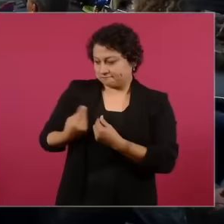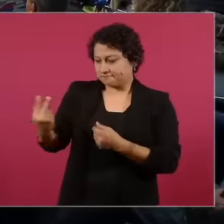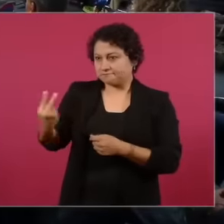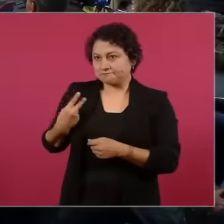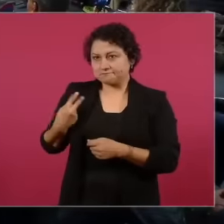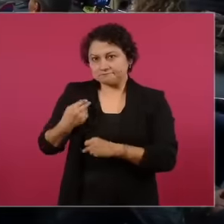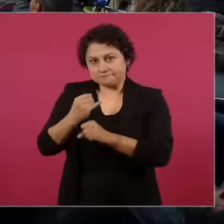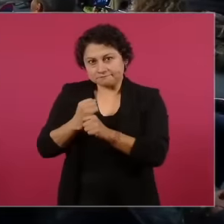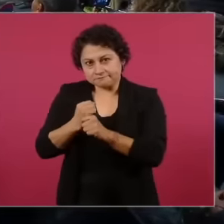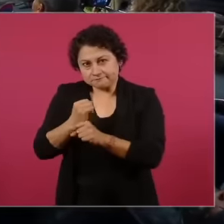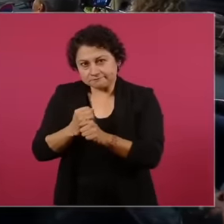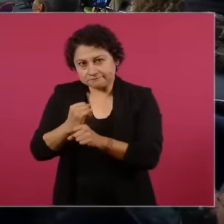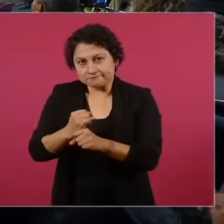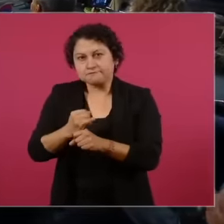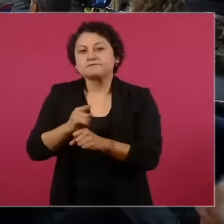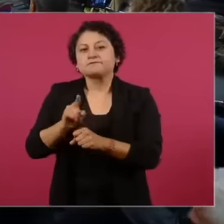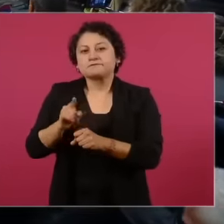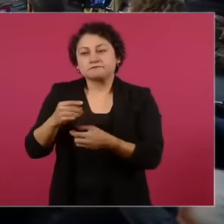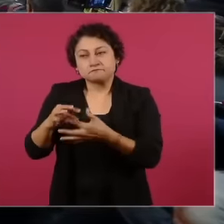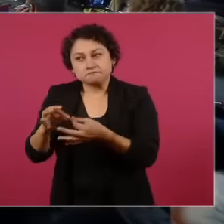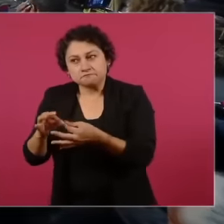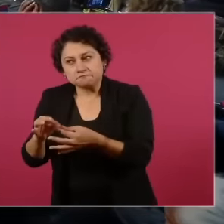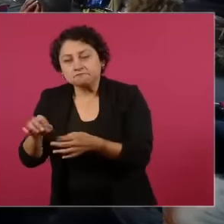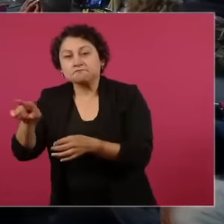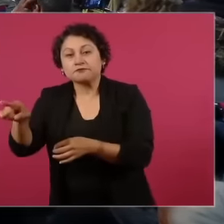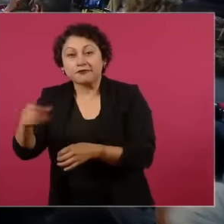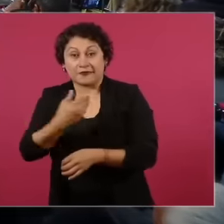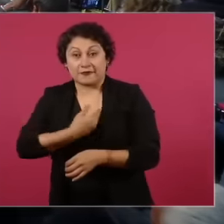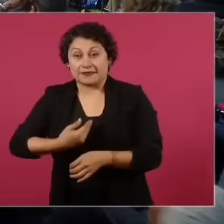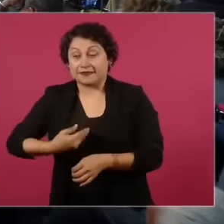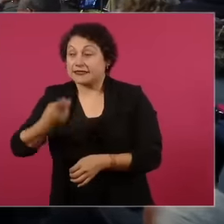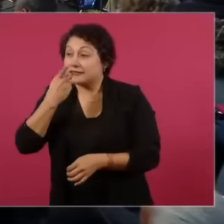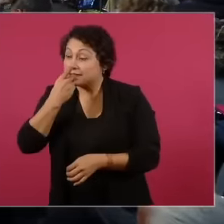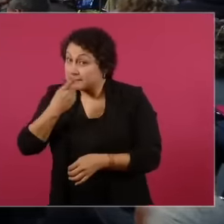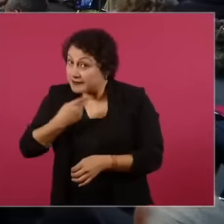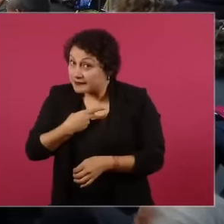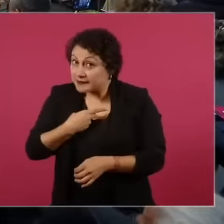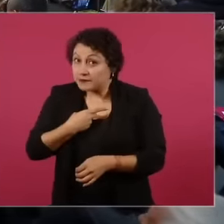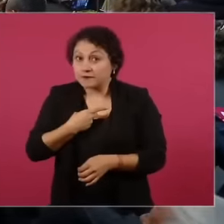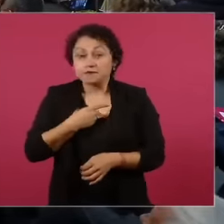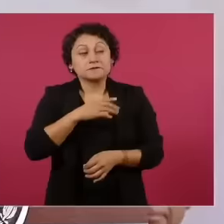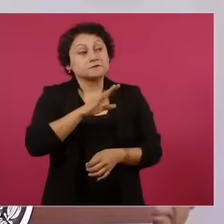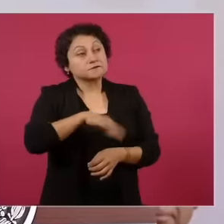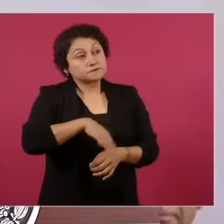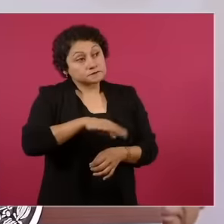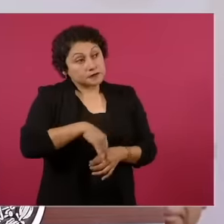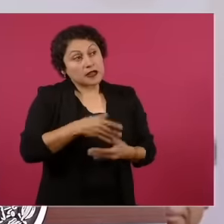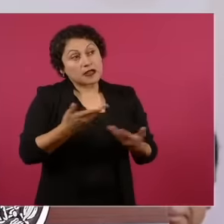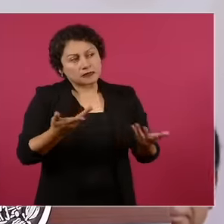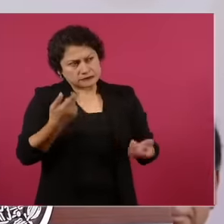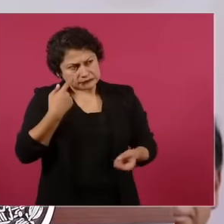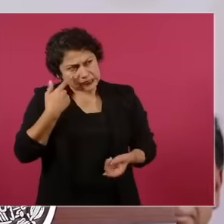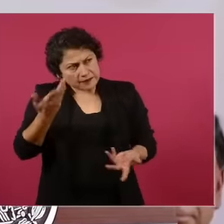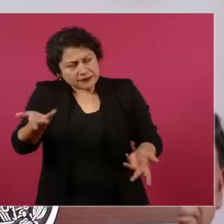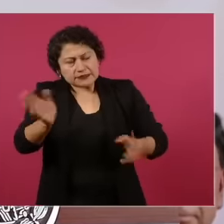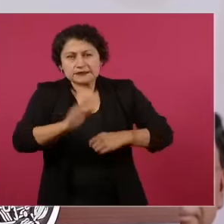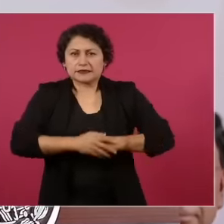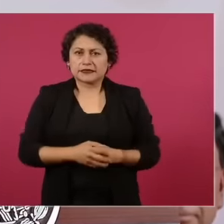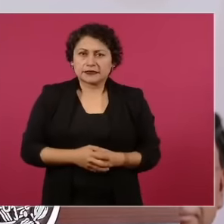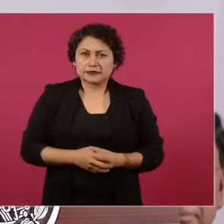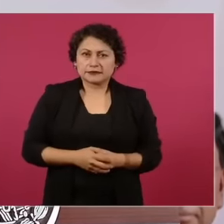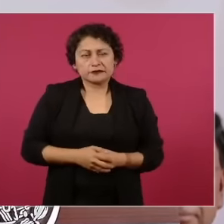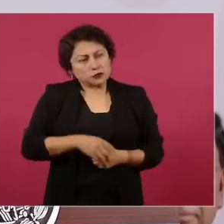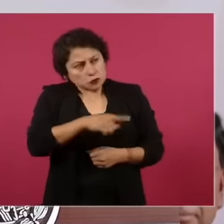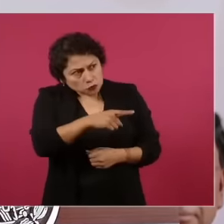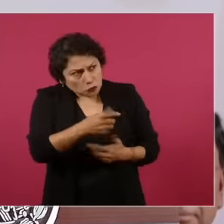I remember that that day the president told me he told me president You already saw what you caused